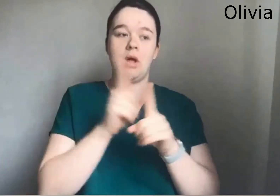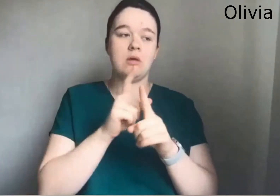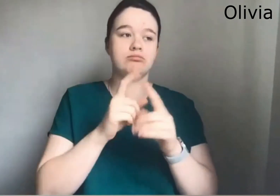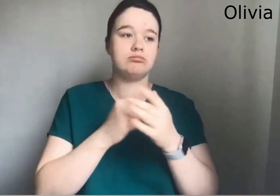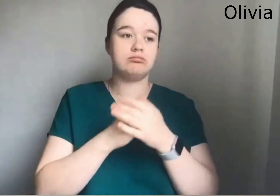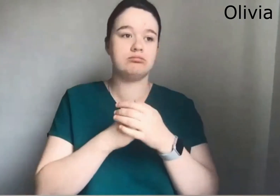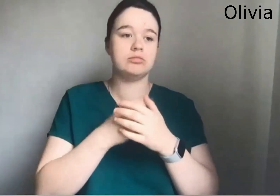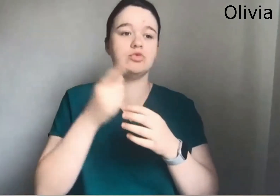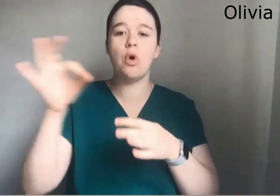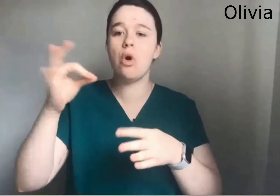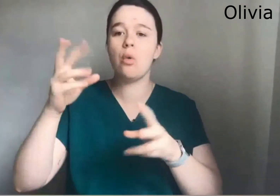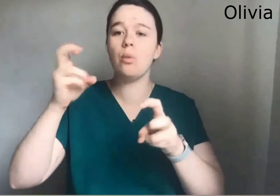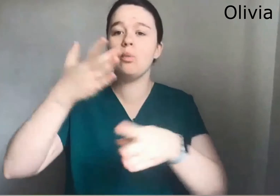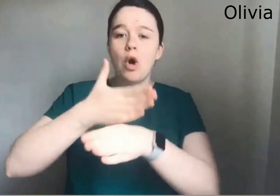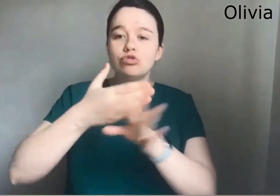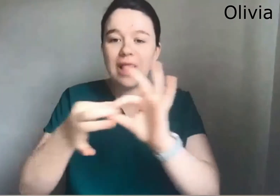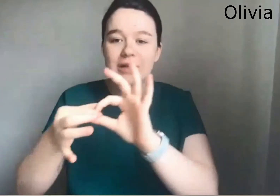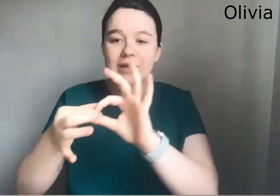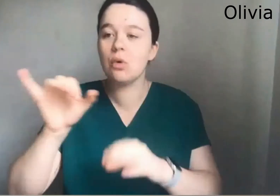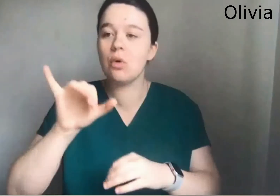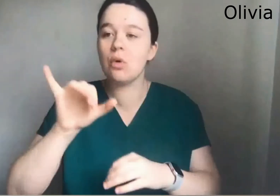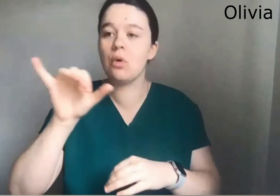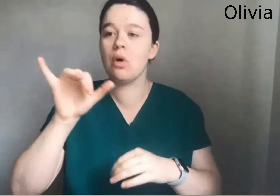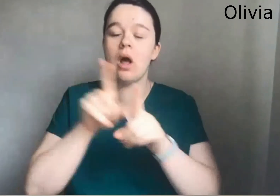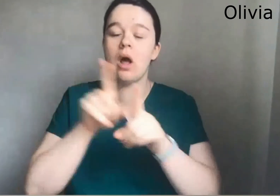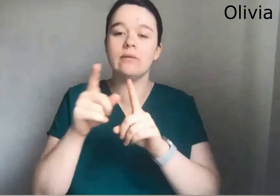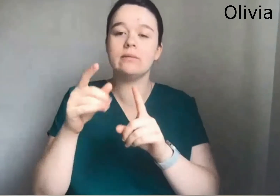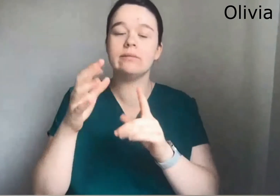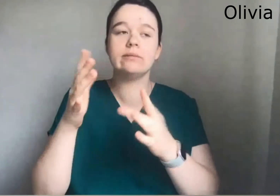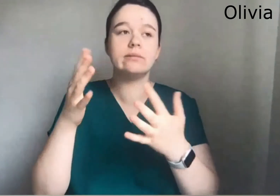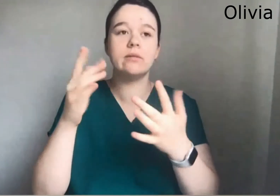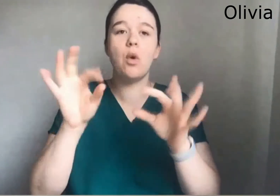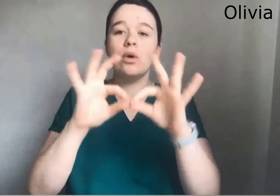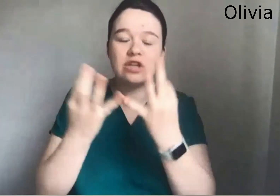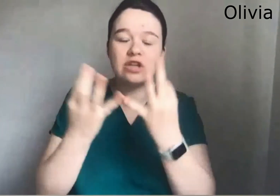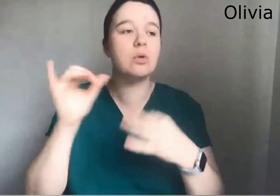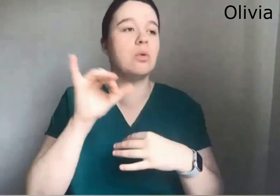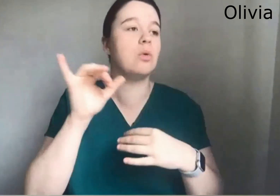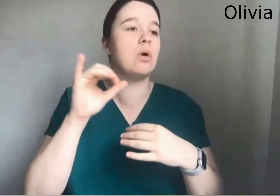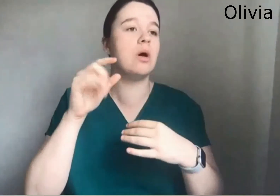Mostly for people who are When it's not work related or